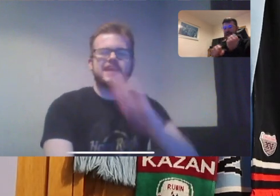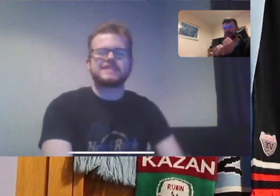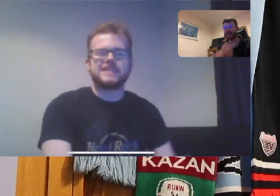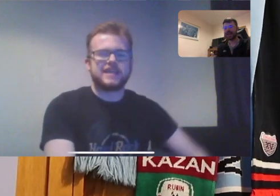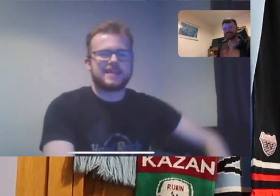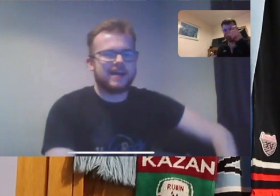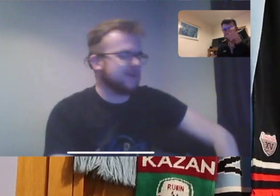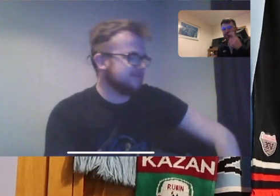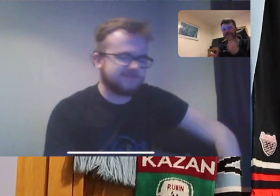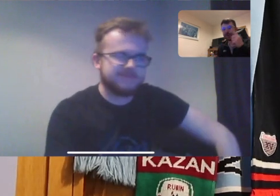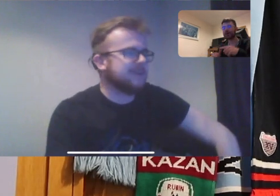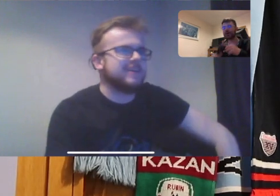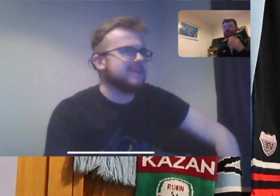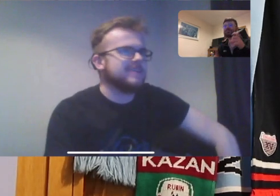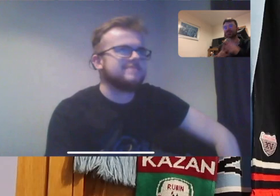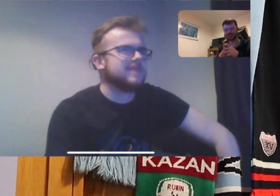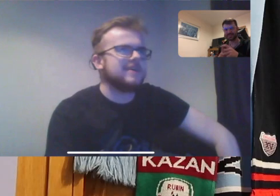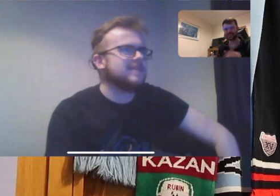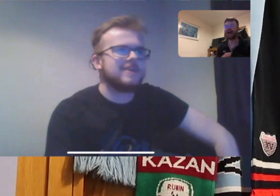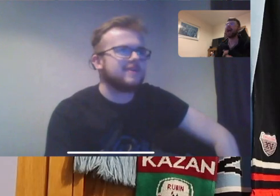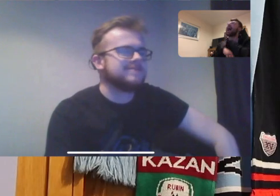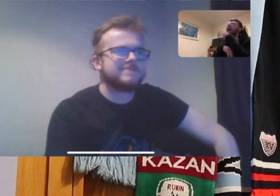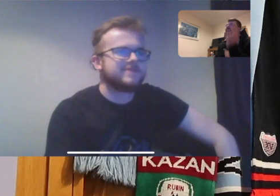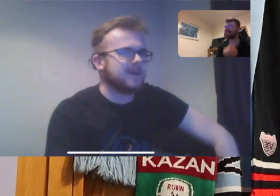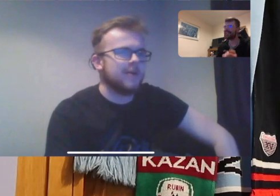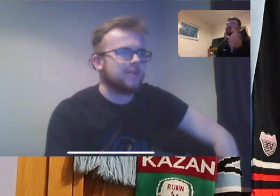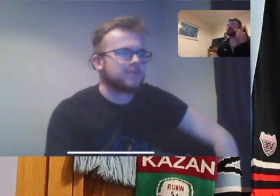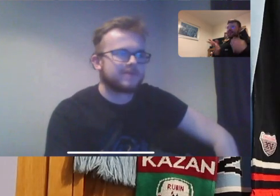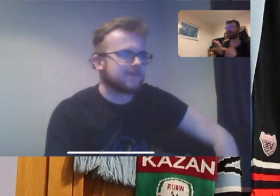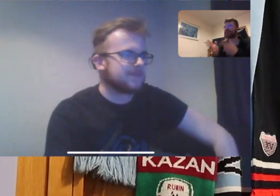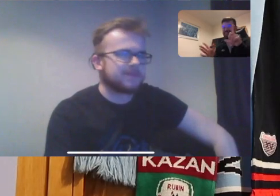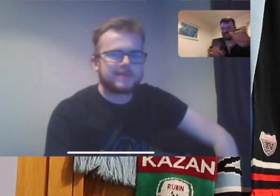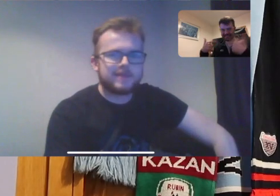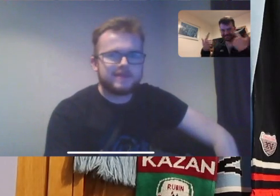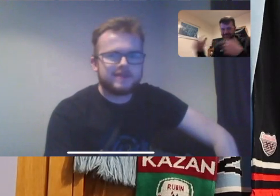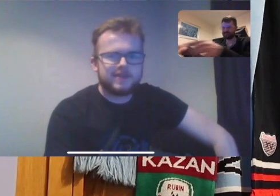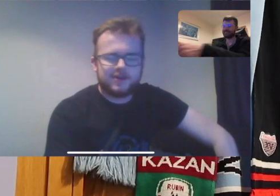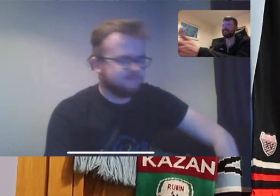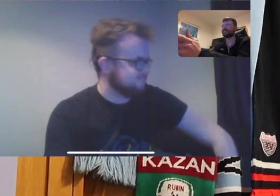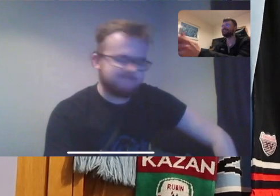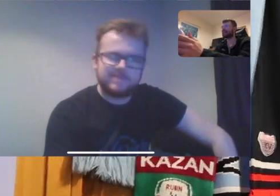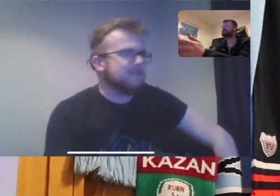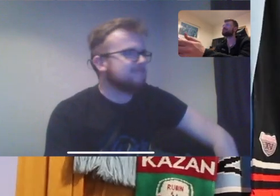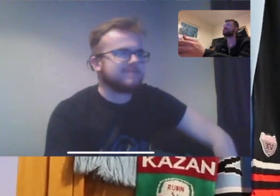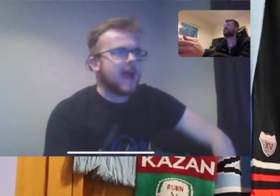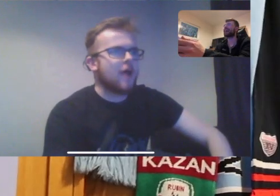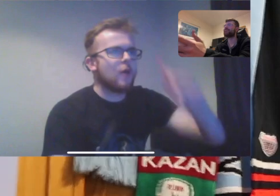Thomas: next game is call ... call of duty and then we play Rhys: no no Thomas: ...and then we play rocket league Rhys: no Thomas: Yep Rhys: no Thomas: Okay